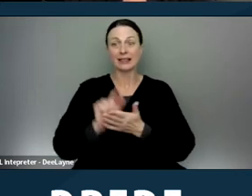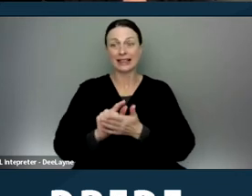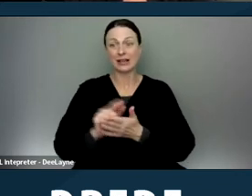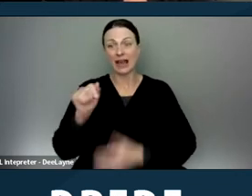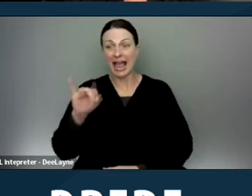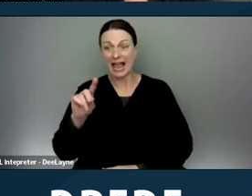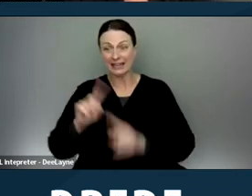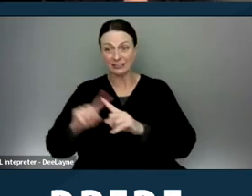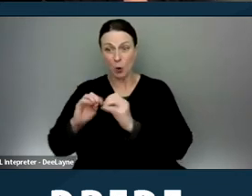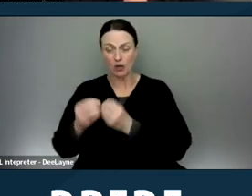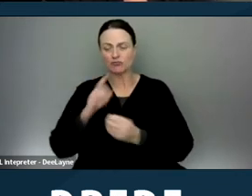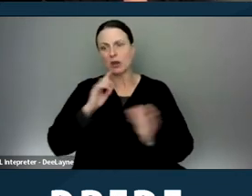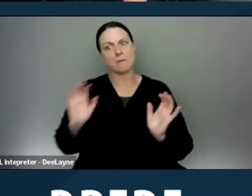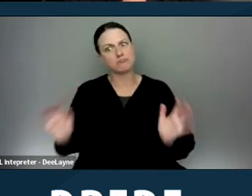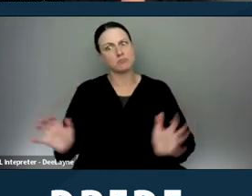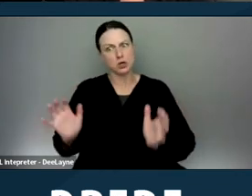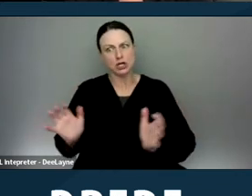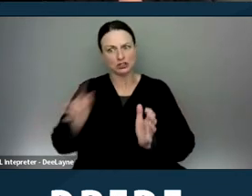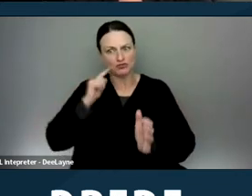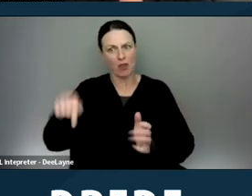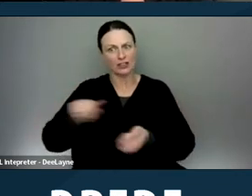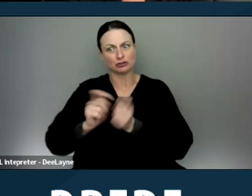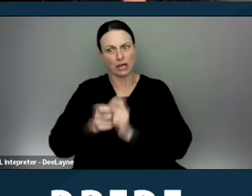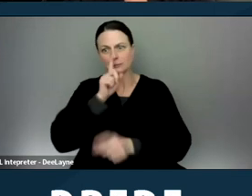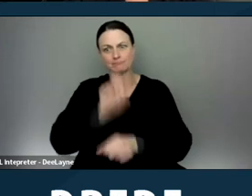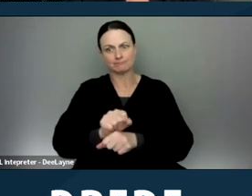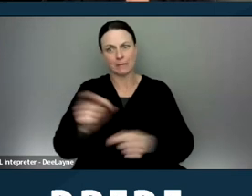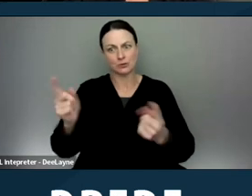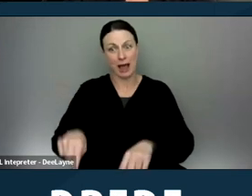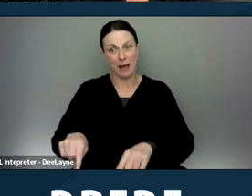really pushed for this change to happen. Next slide please.